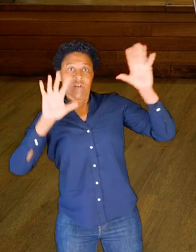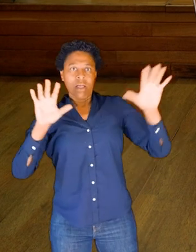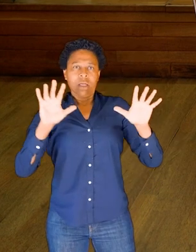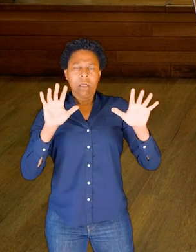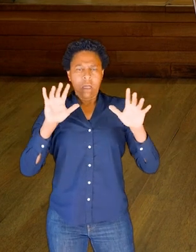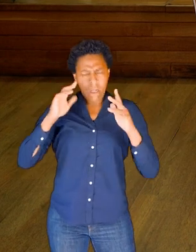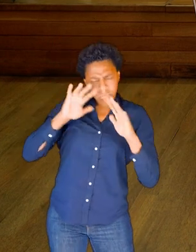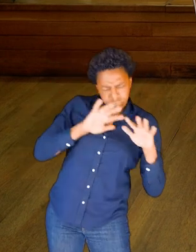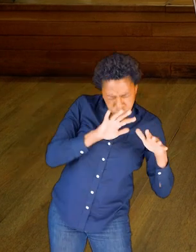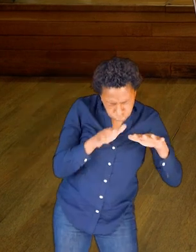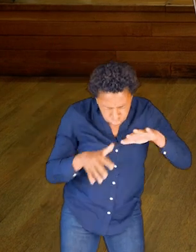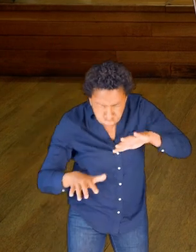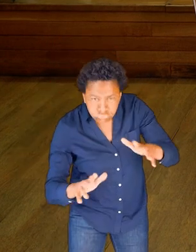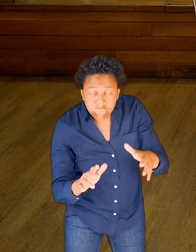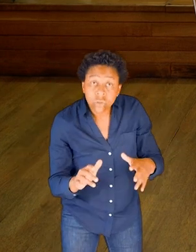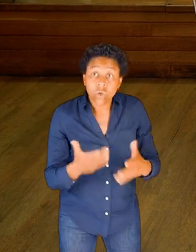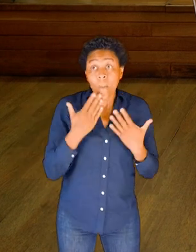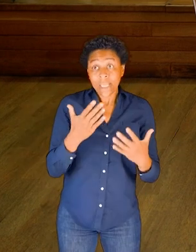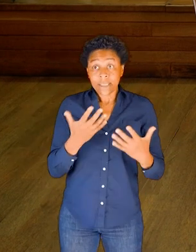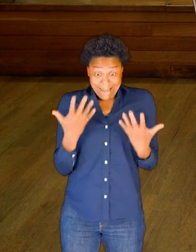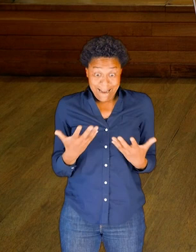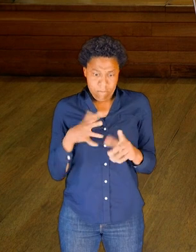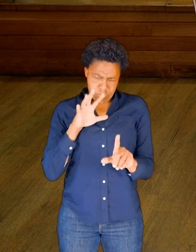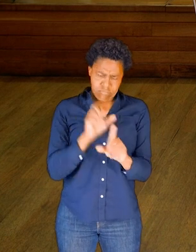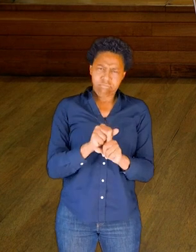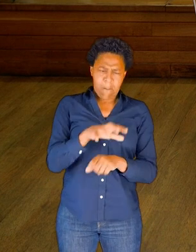and I welcome you to choose a position that works for you.